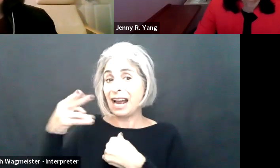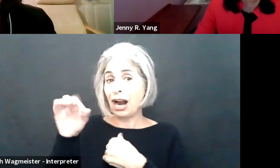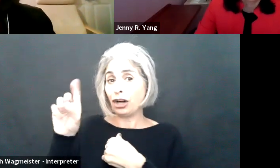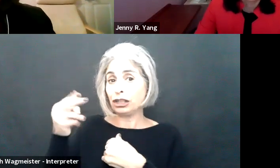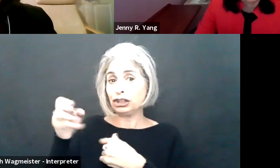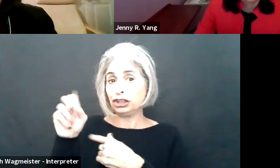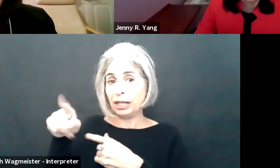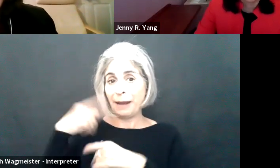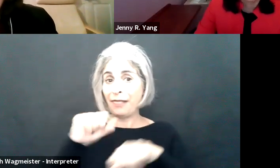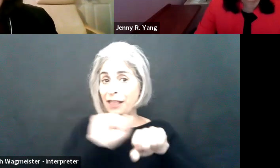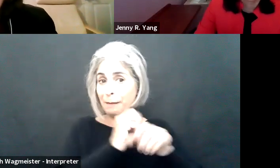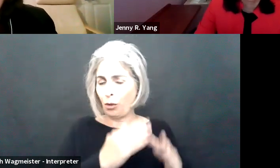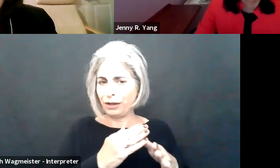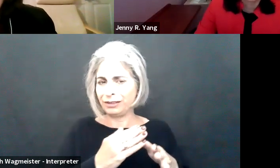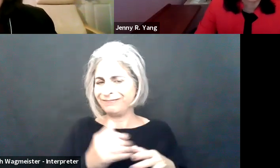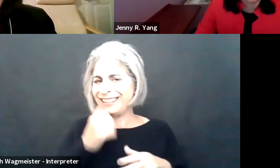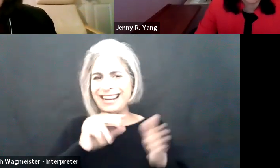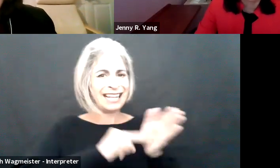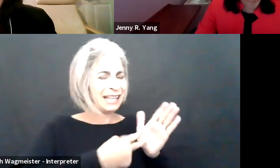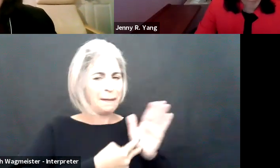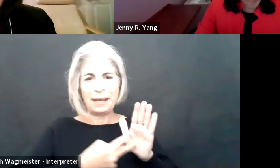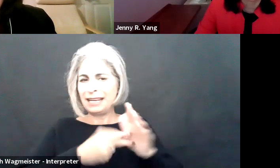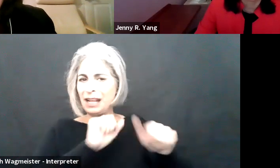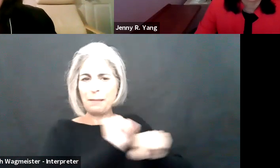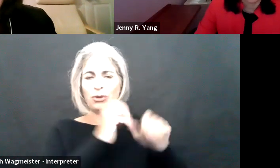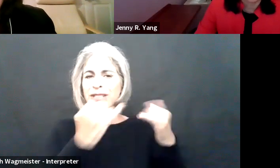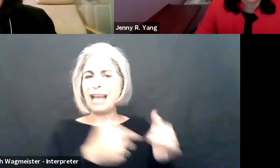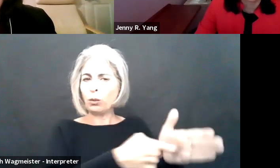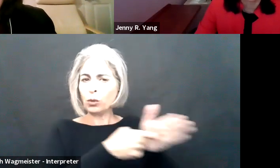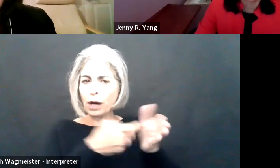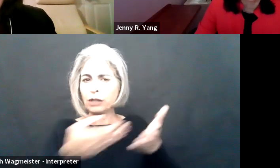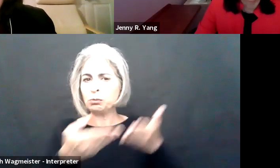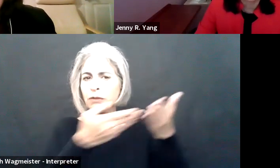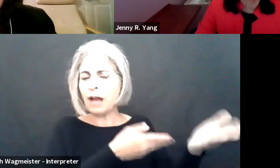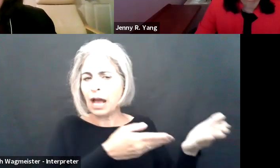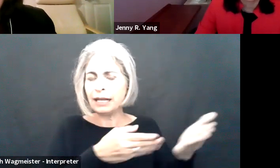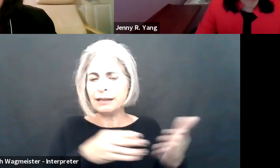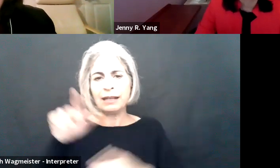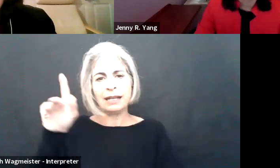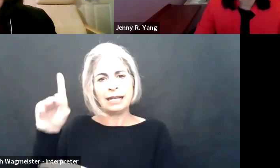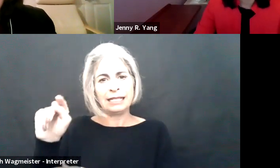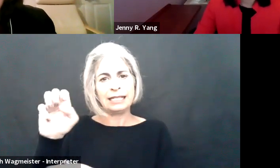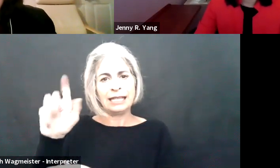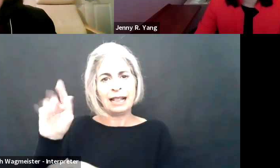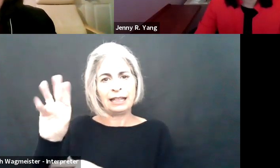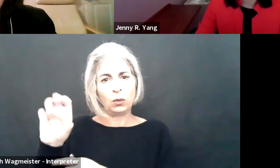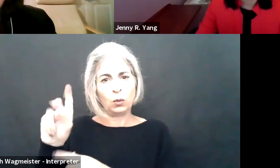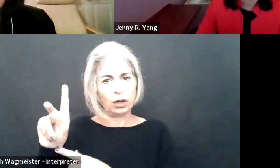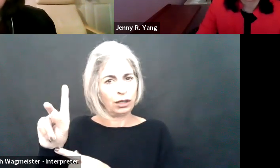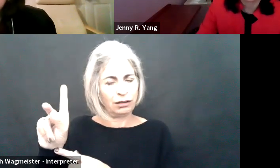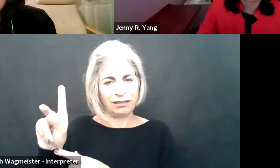to determining whether there is an undue hardship on the employer. So this does not mean that an employer